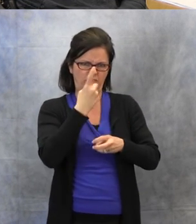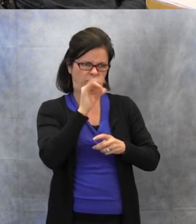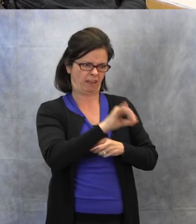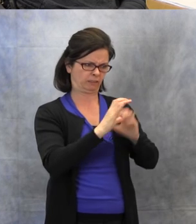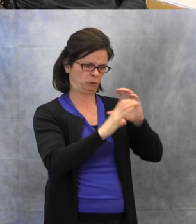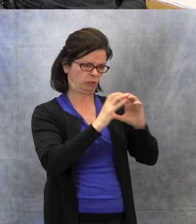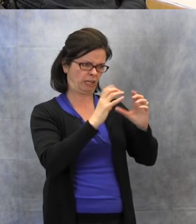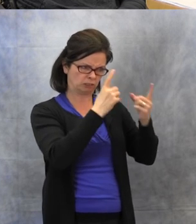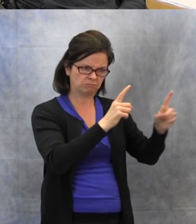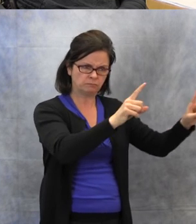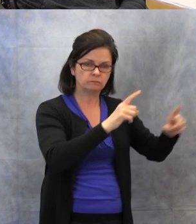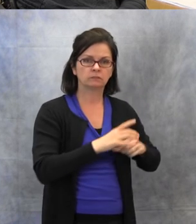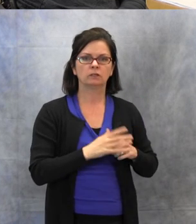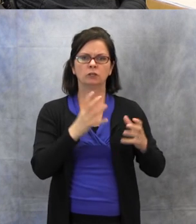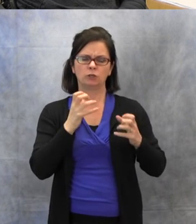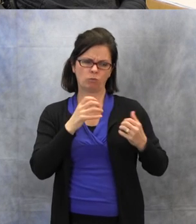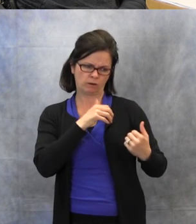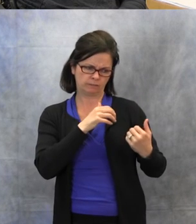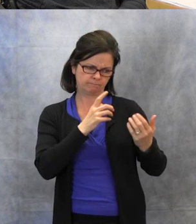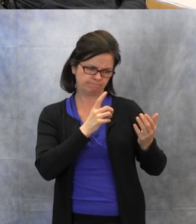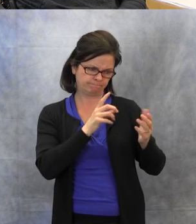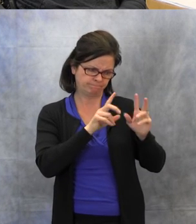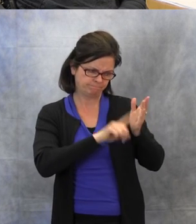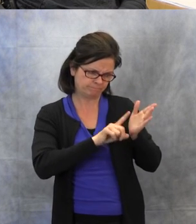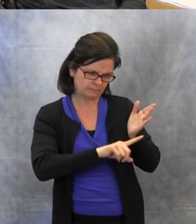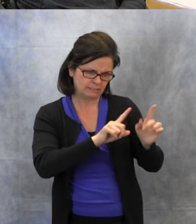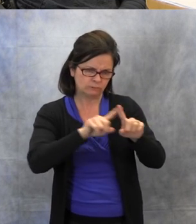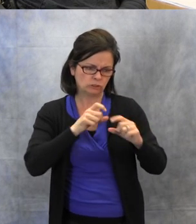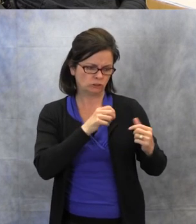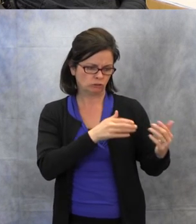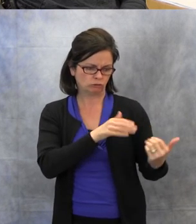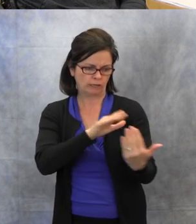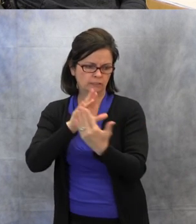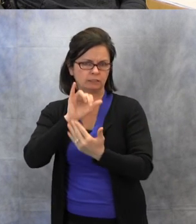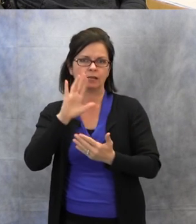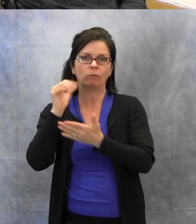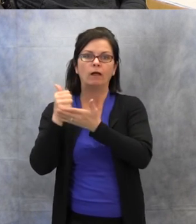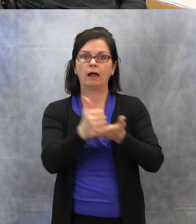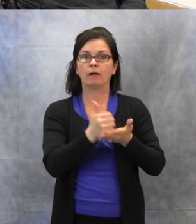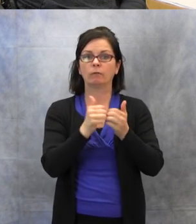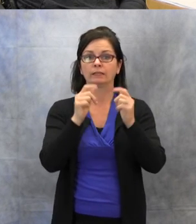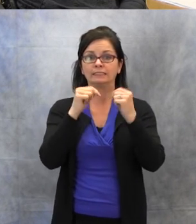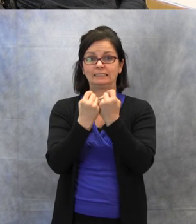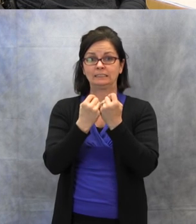to help address the team issues. One could be a notebook system, especially